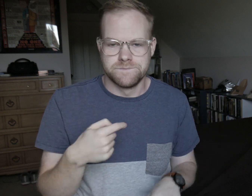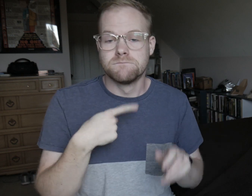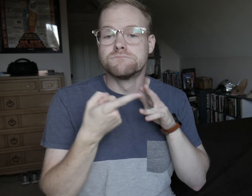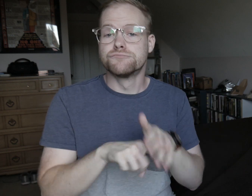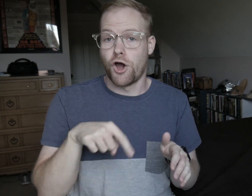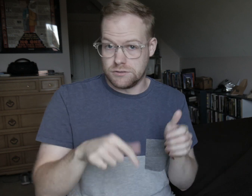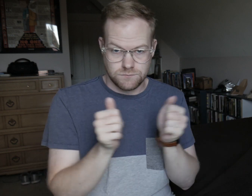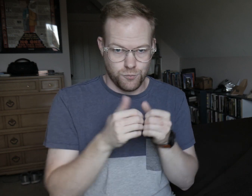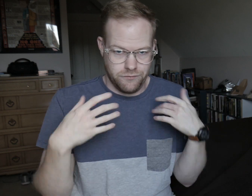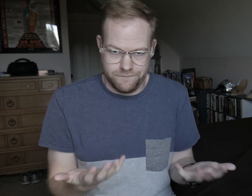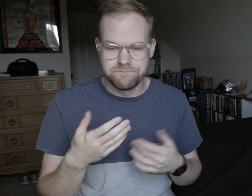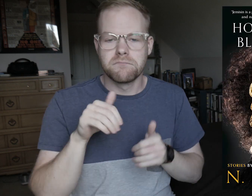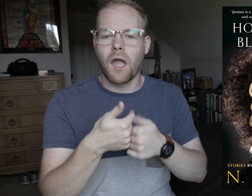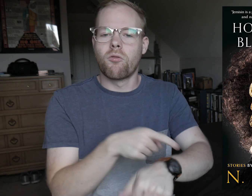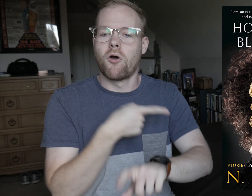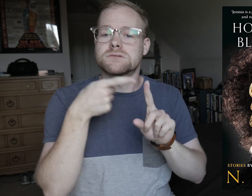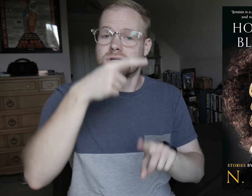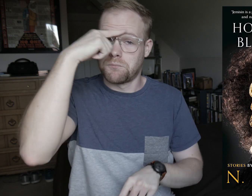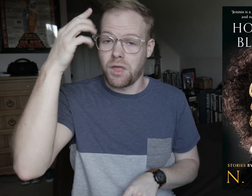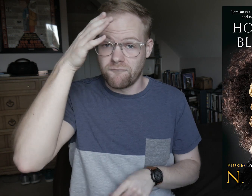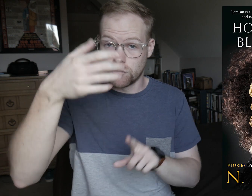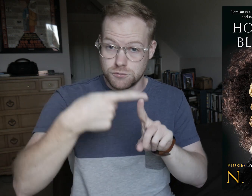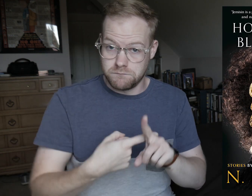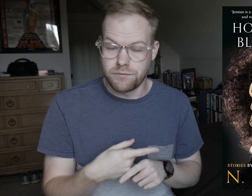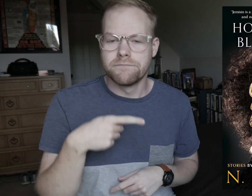I started this binge with How Long ’til Black Future Month?